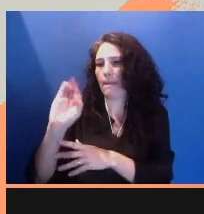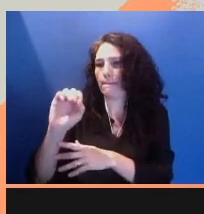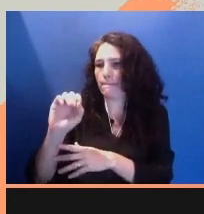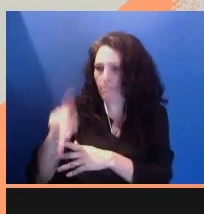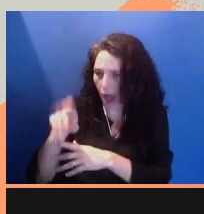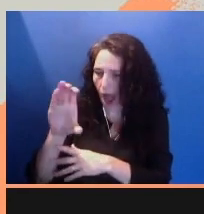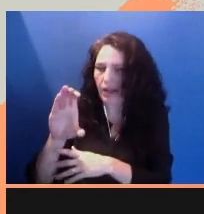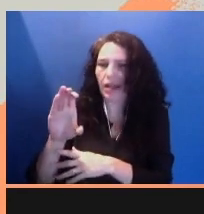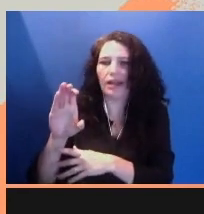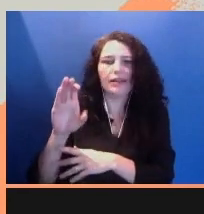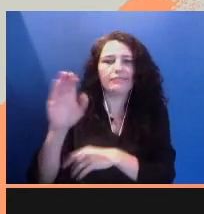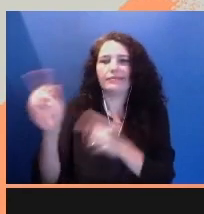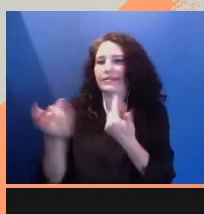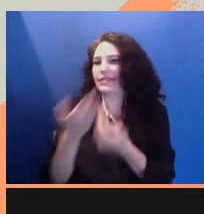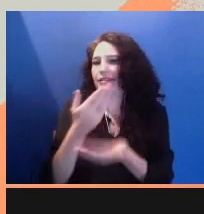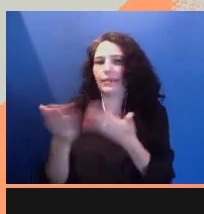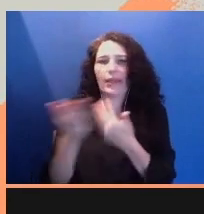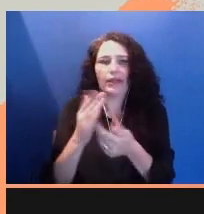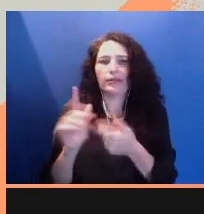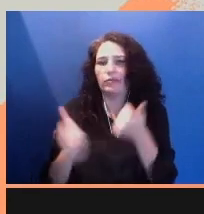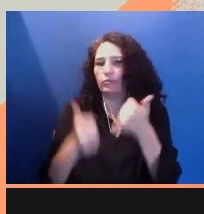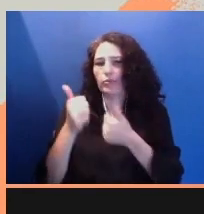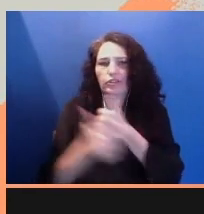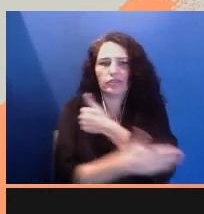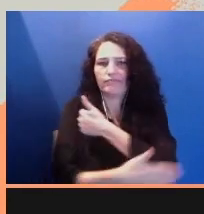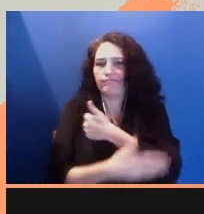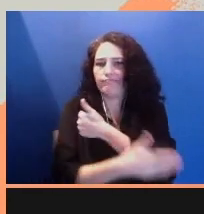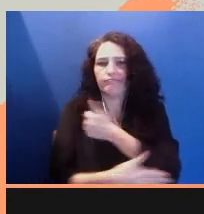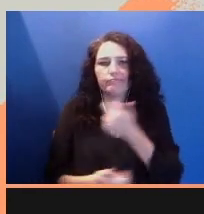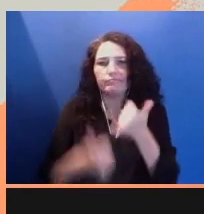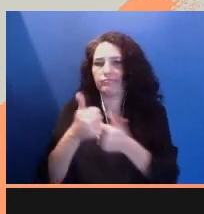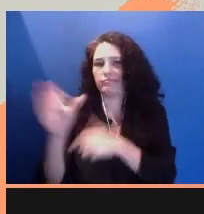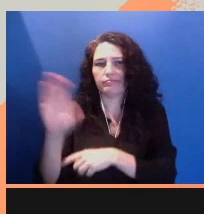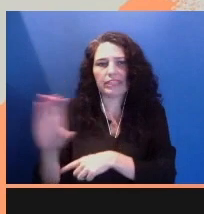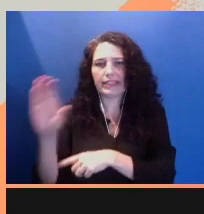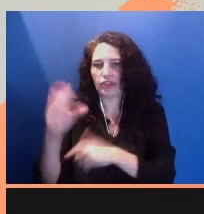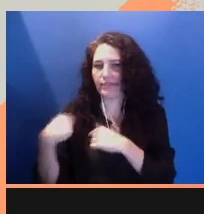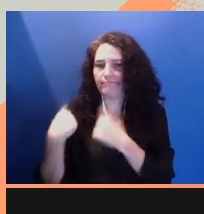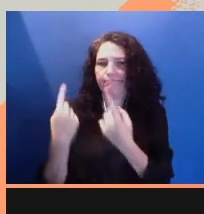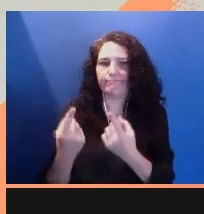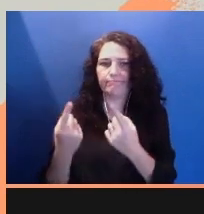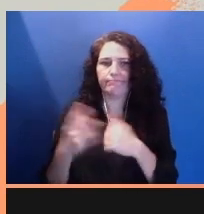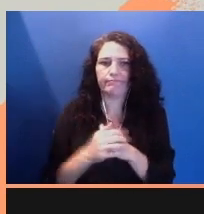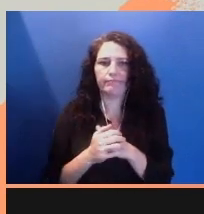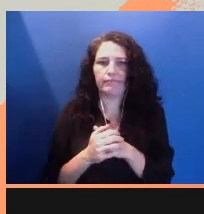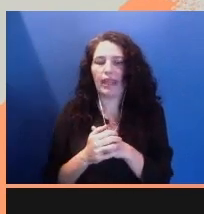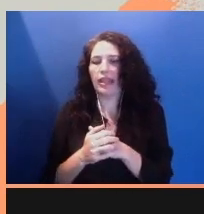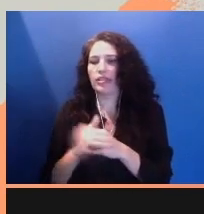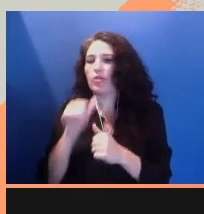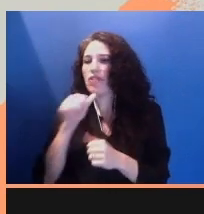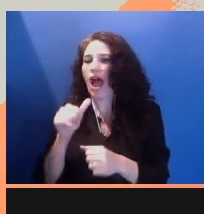Let me widen the lens. Here's what the lack of green lighting, funding, exhibition,